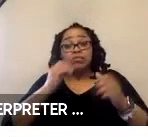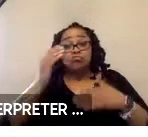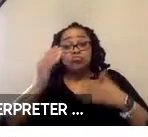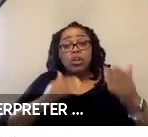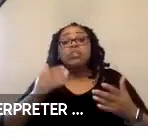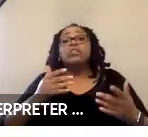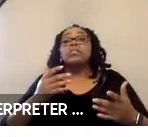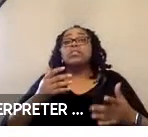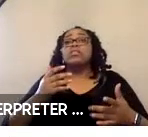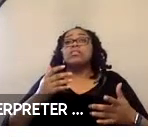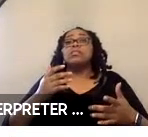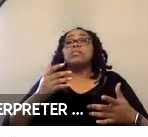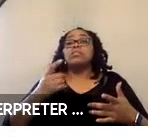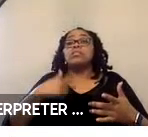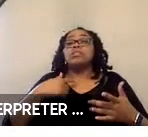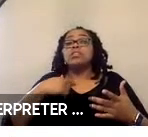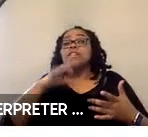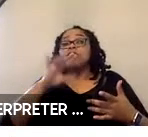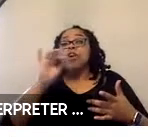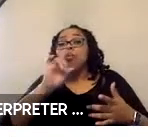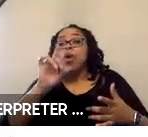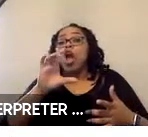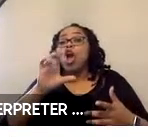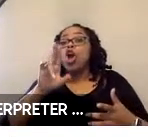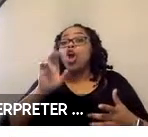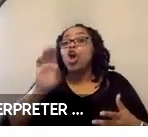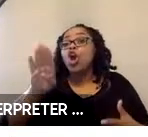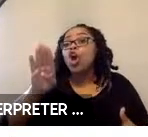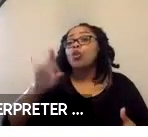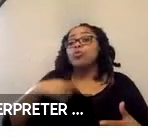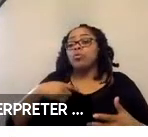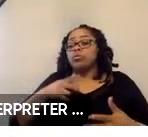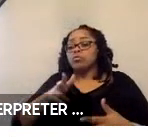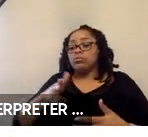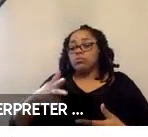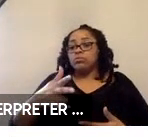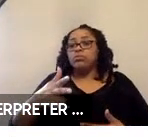to detect where the curb is so we can position the vehicle correctly and position the lift